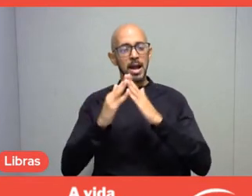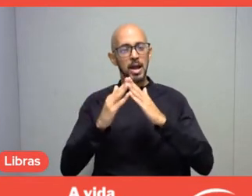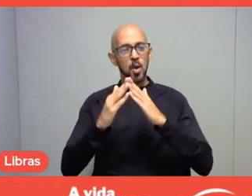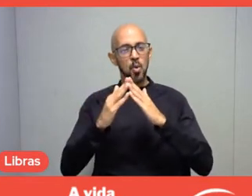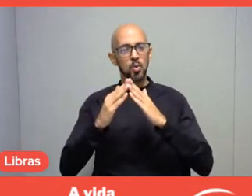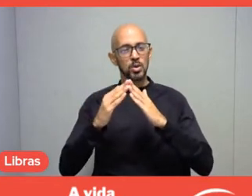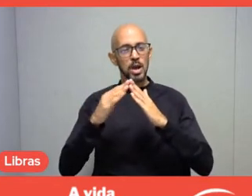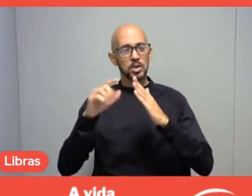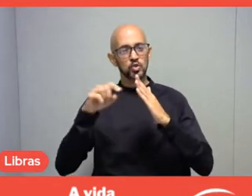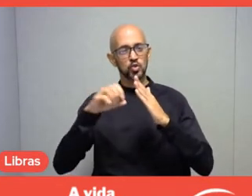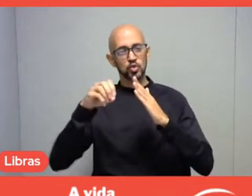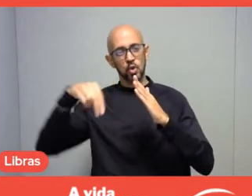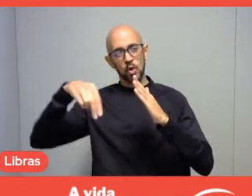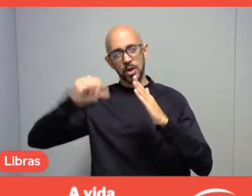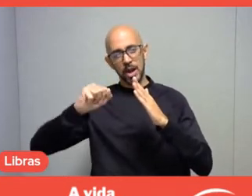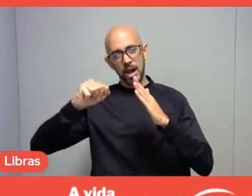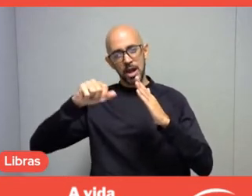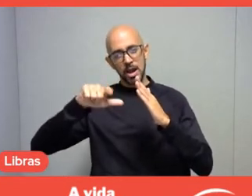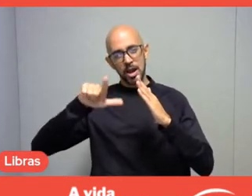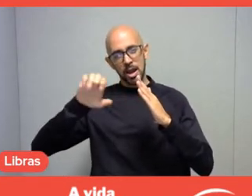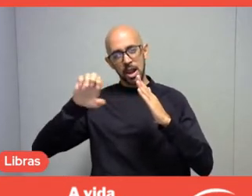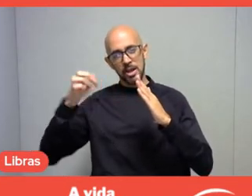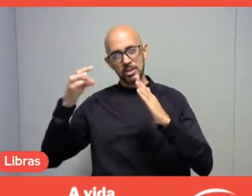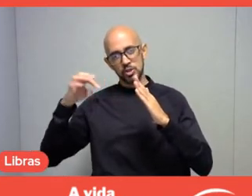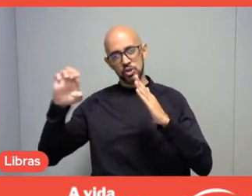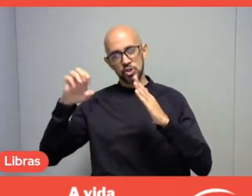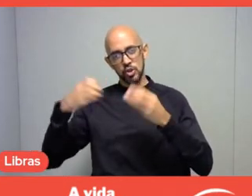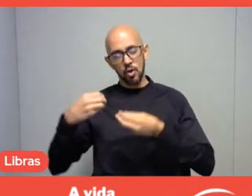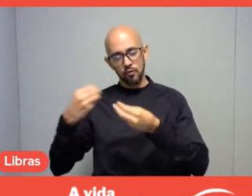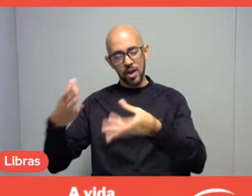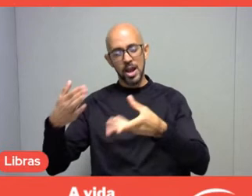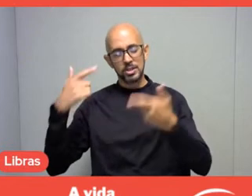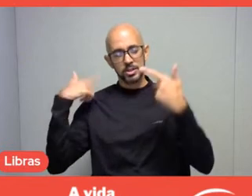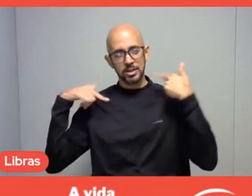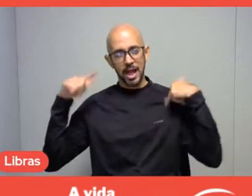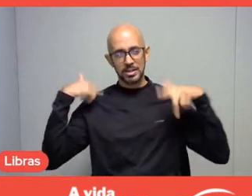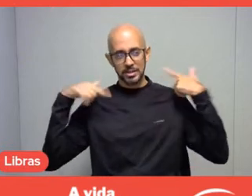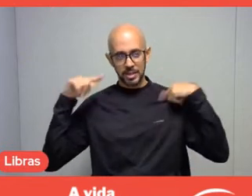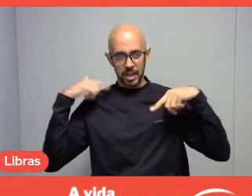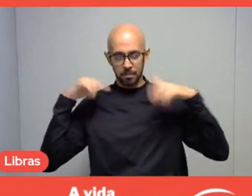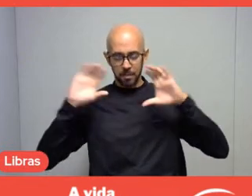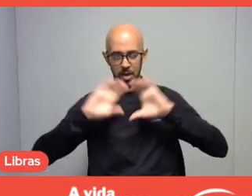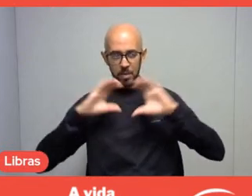offers leisure to a community, which is a poor community.